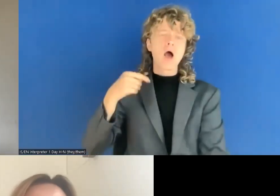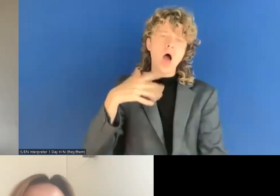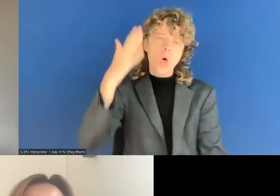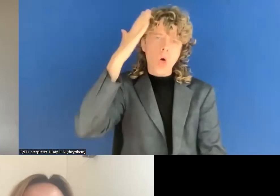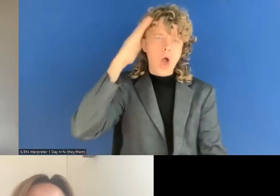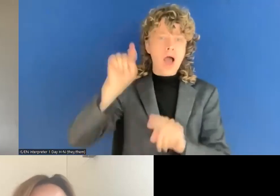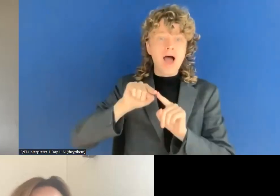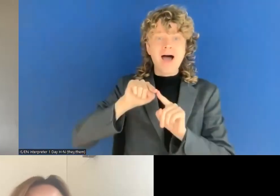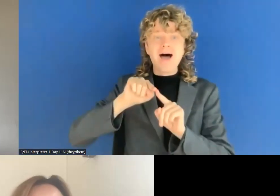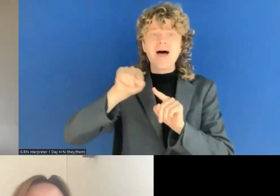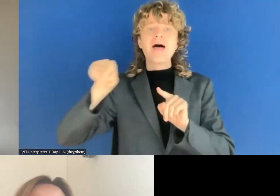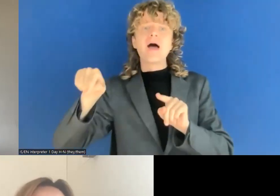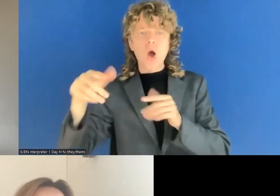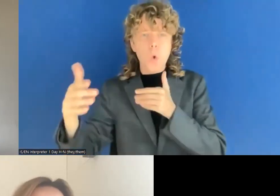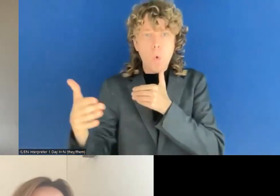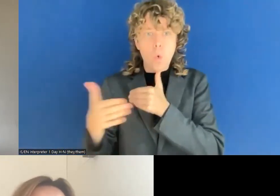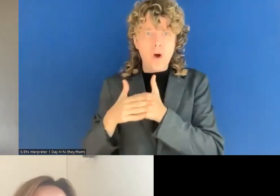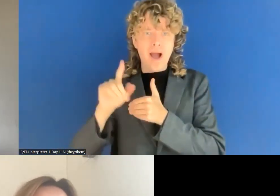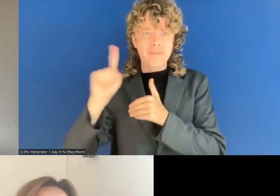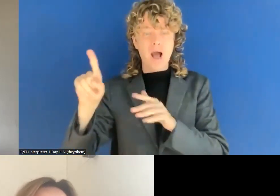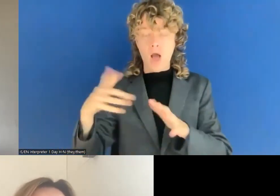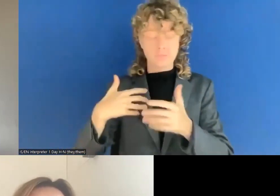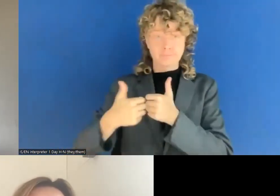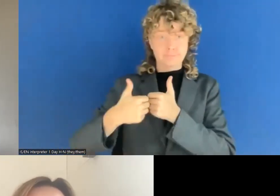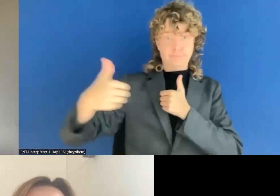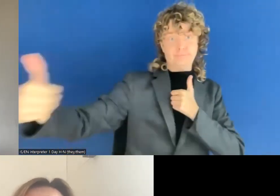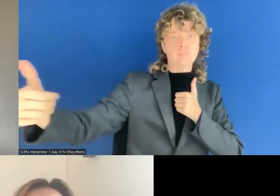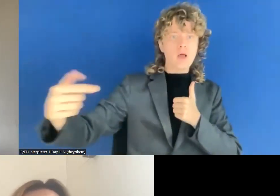So next year you will catch up fast, I'm sure.